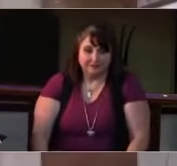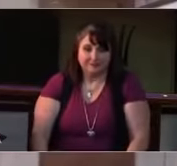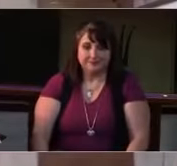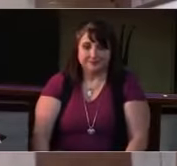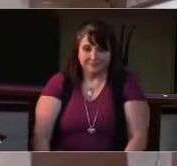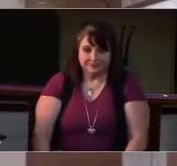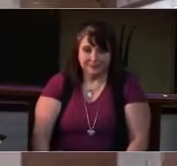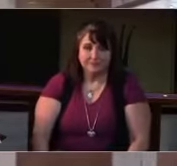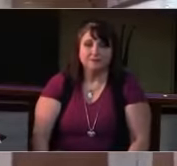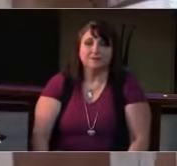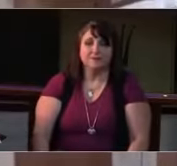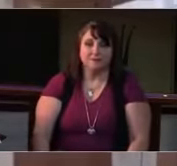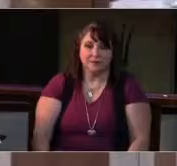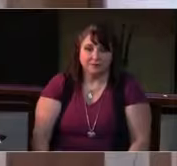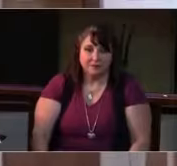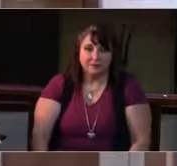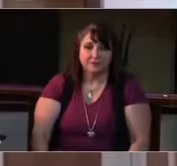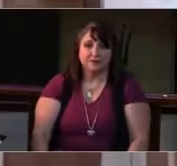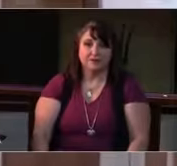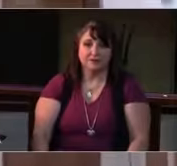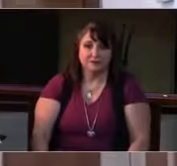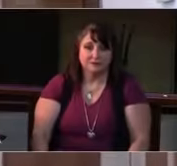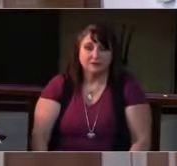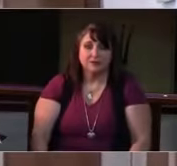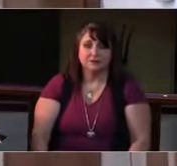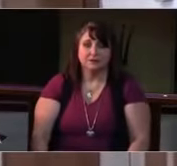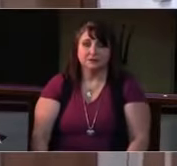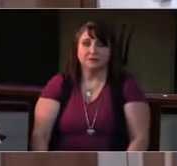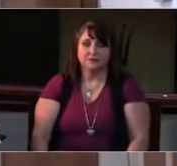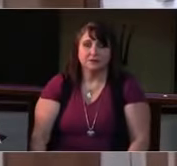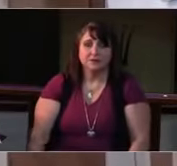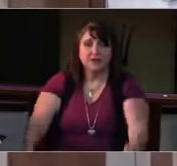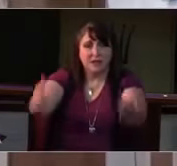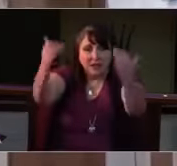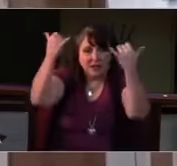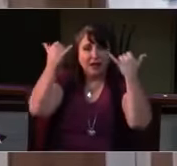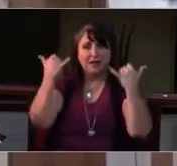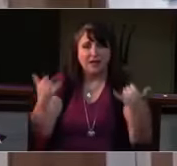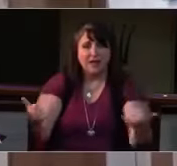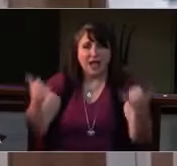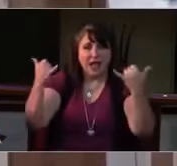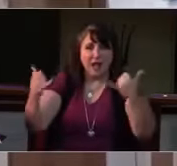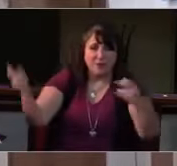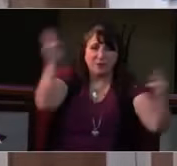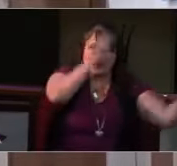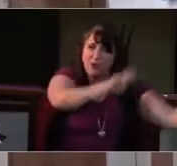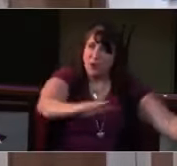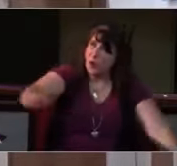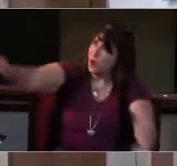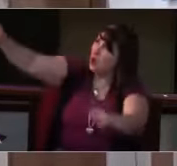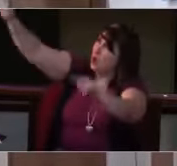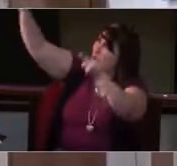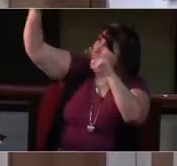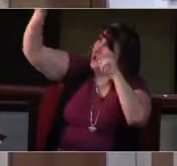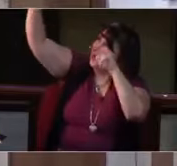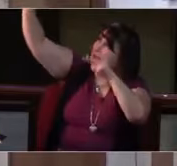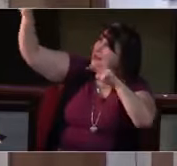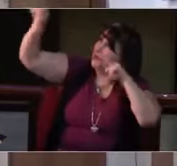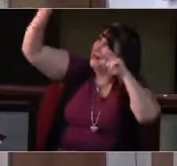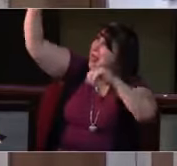Forgive us our sins, as we forgive those who sin against us. Save us from the time of trial and deliver us from evil.